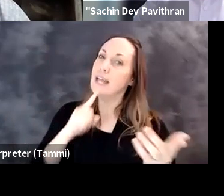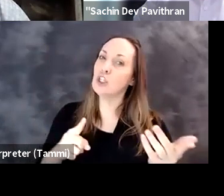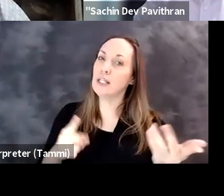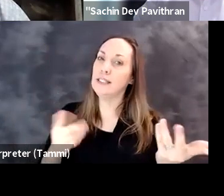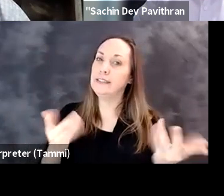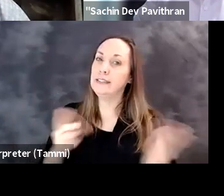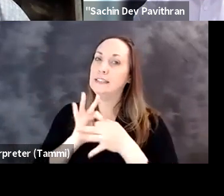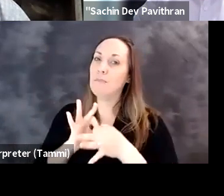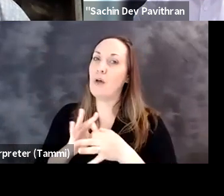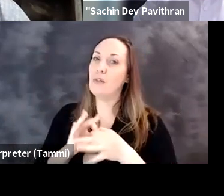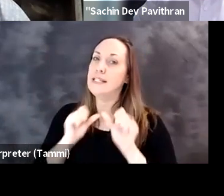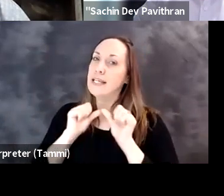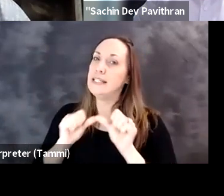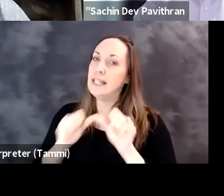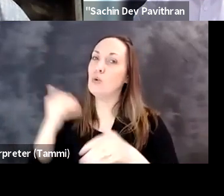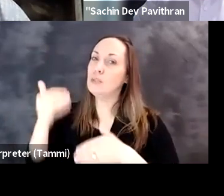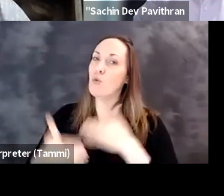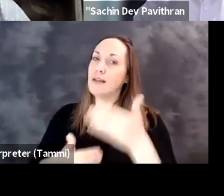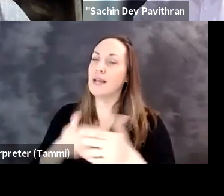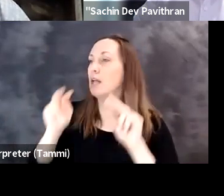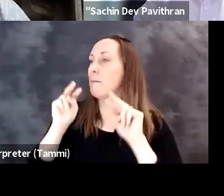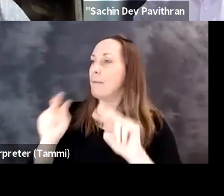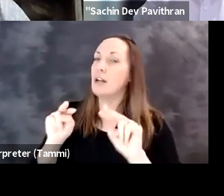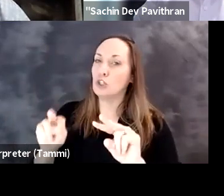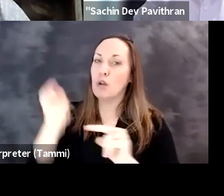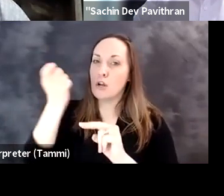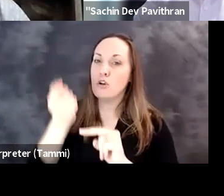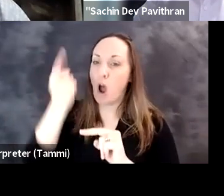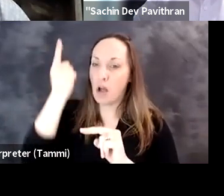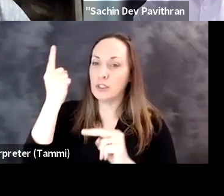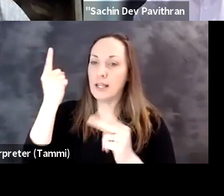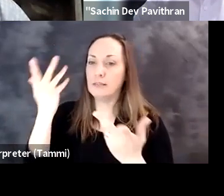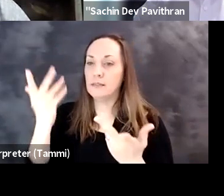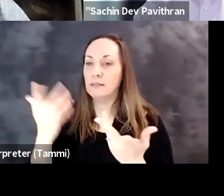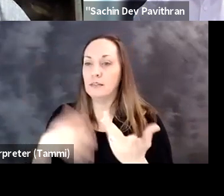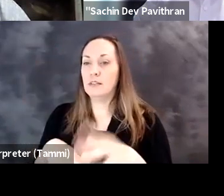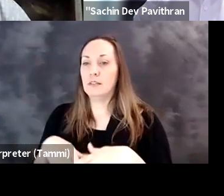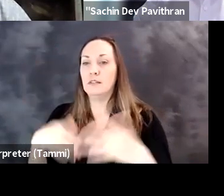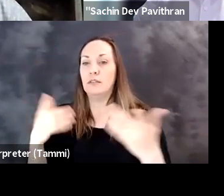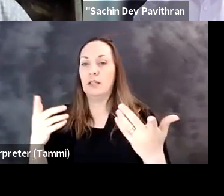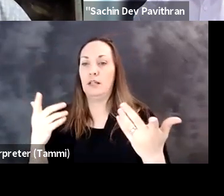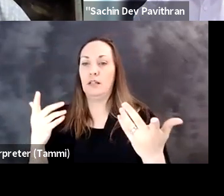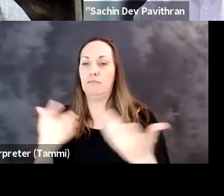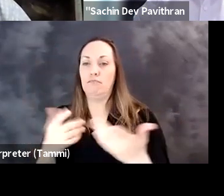you're good to go. It's actually about this continuous process of monitoring and understanding